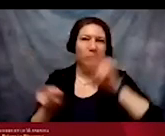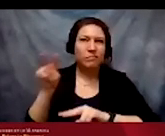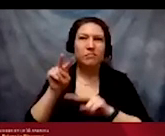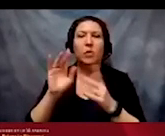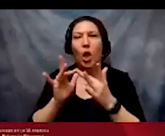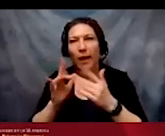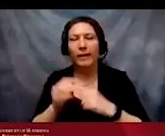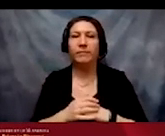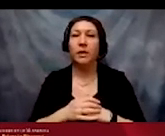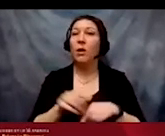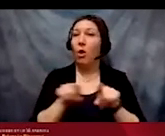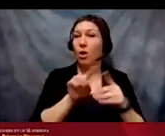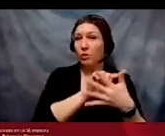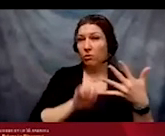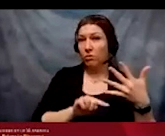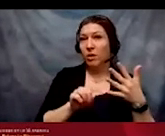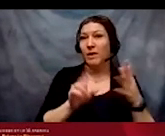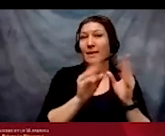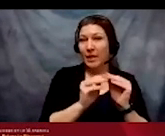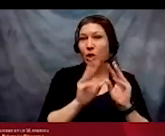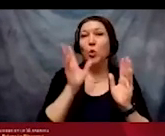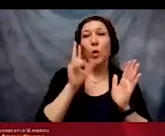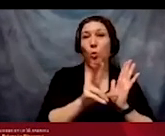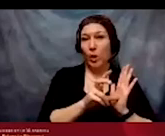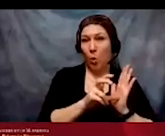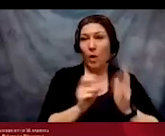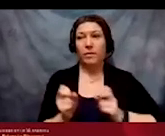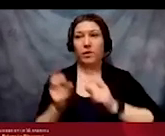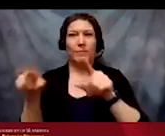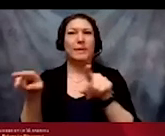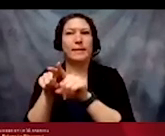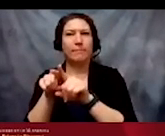sessions will be shared on the same site. You will be asked